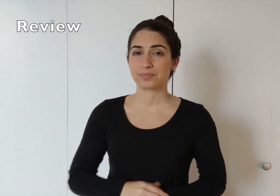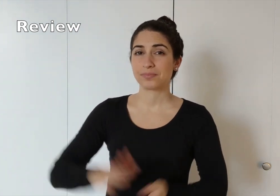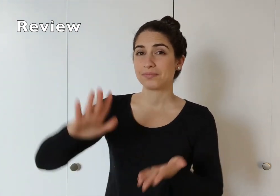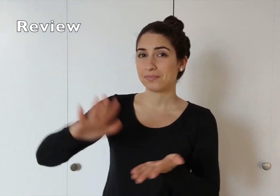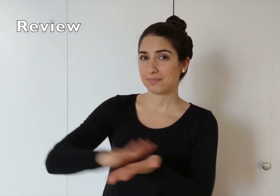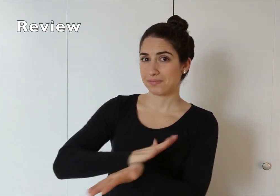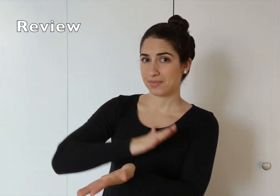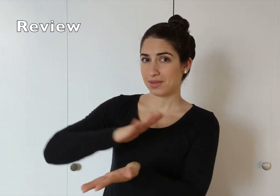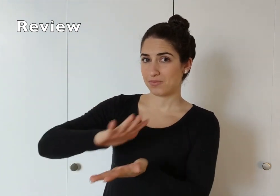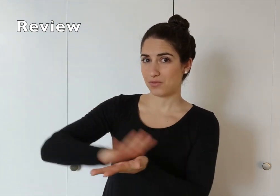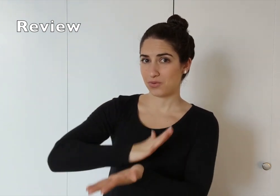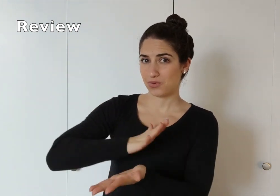PAPER